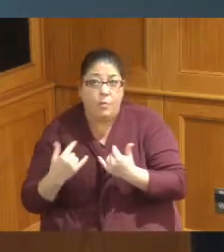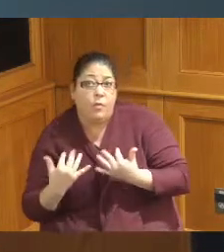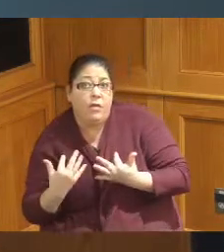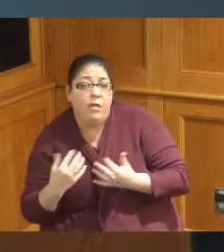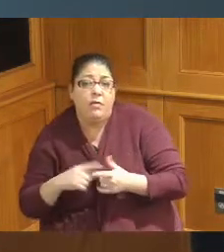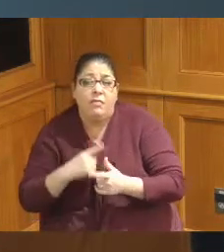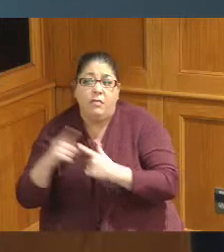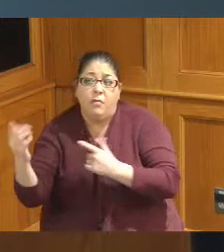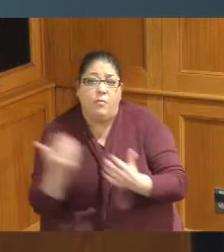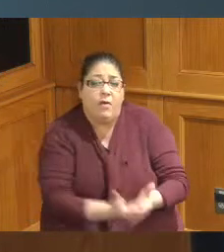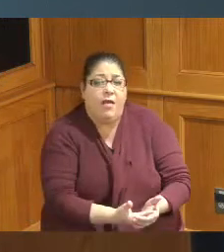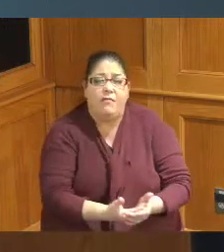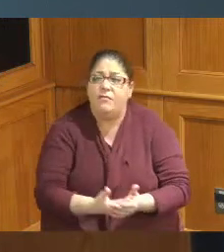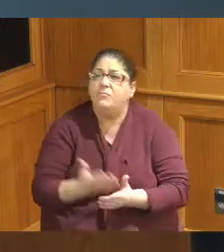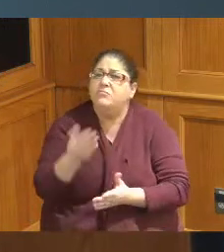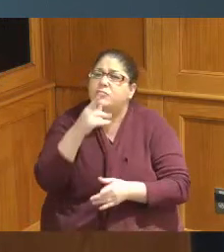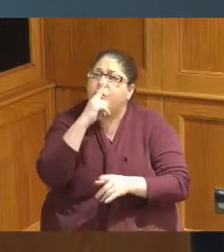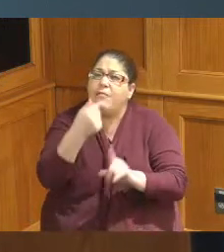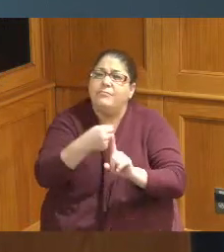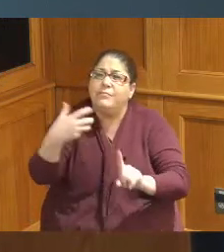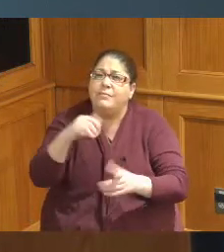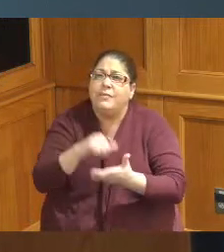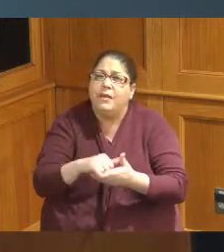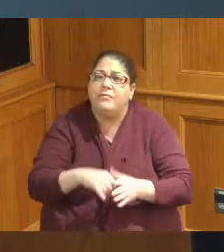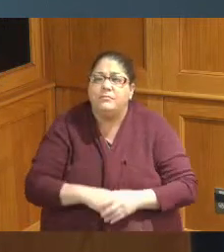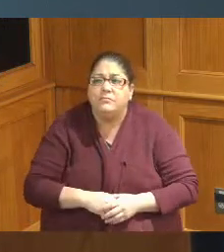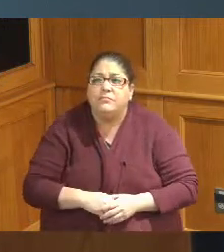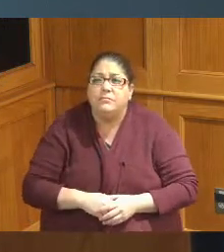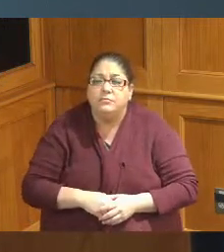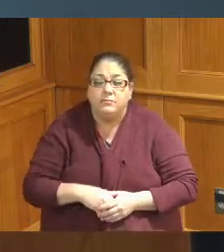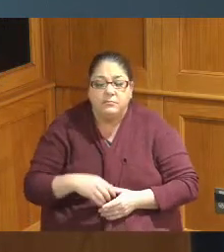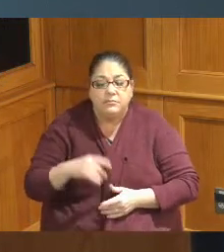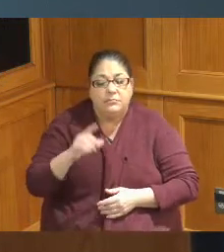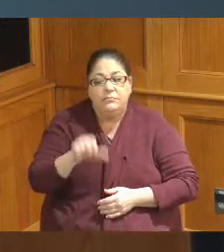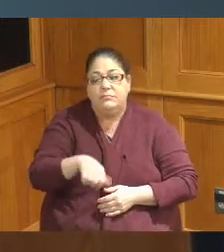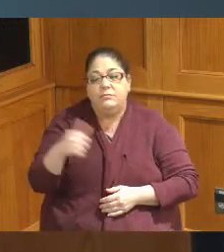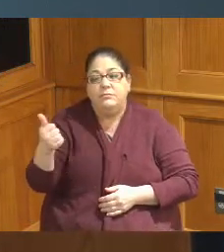could you maybe just talk about that part and if there's some other other ones that might